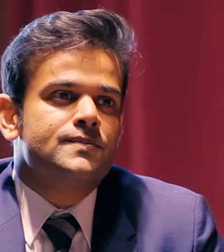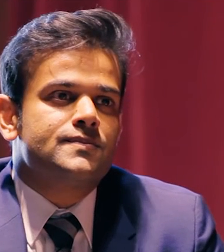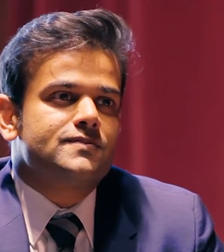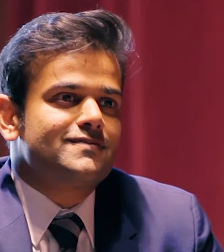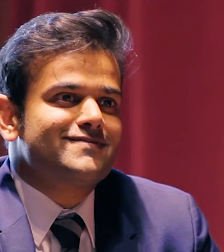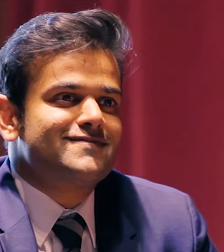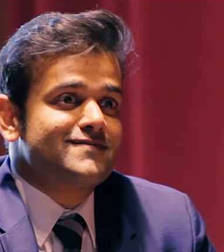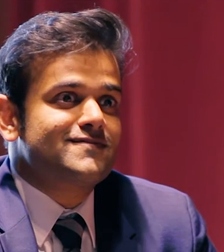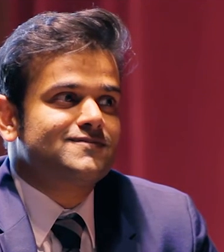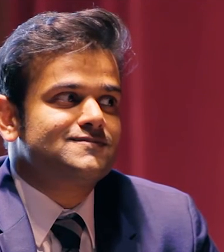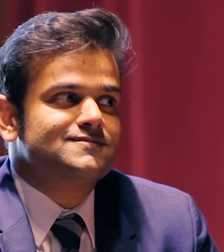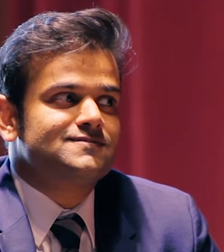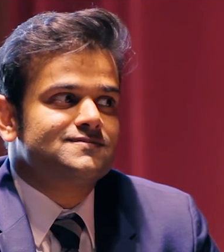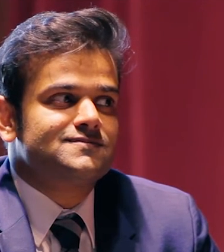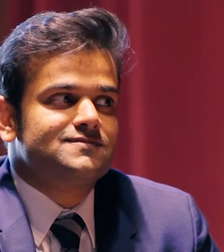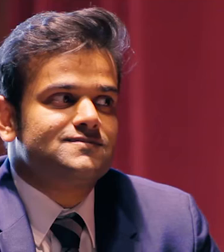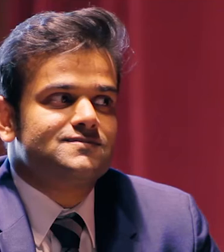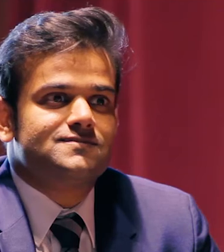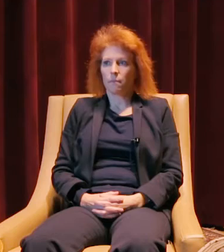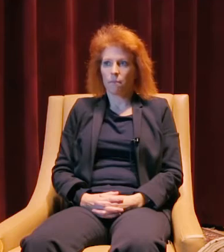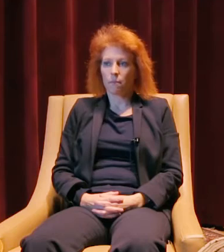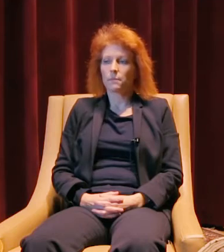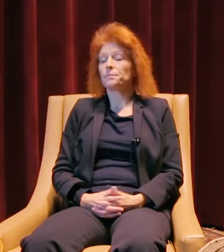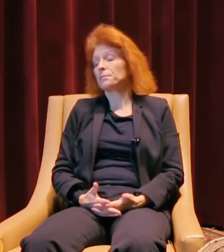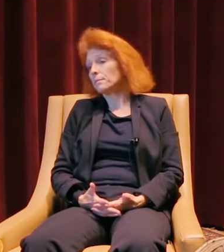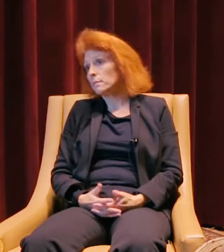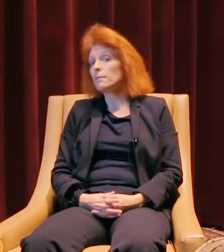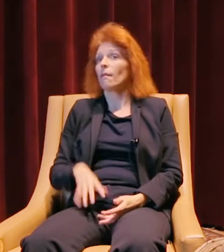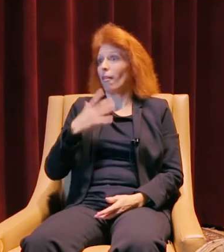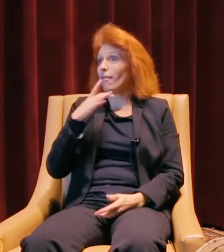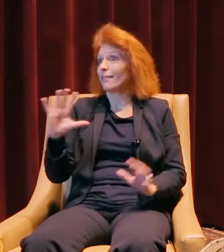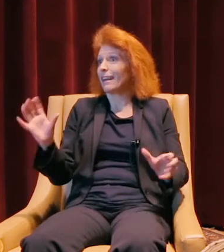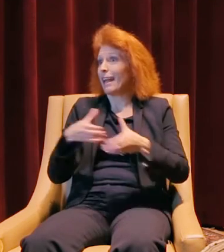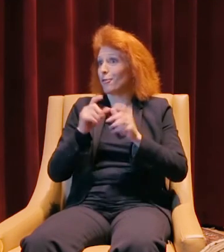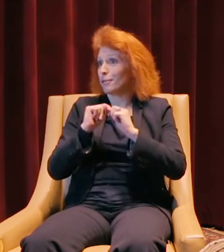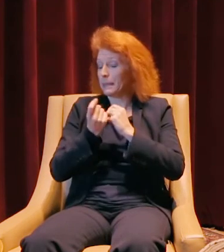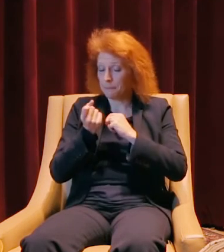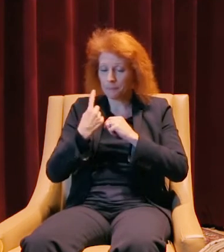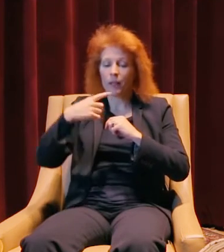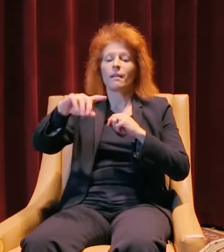how did you get that, how did you gather your team? Luckily, the individual that I,